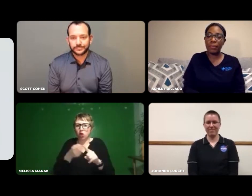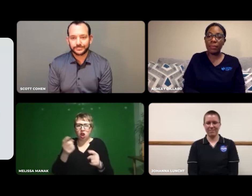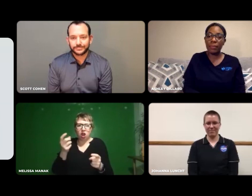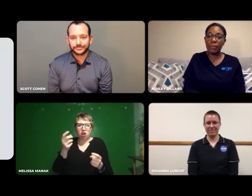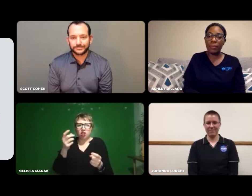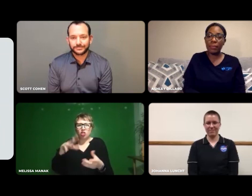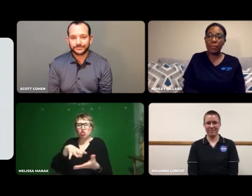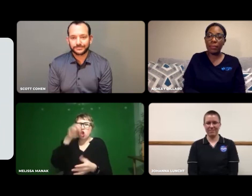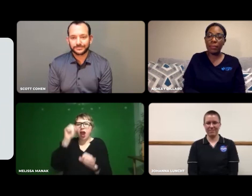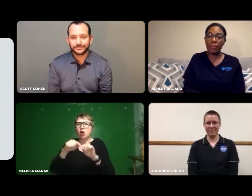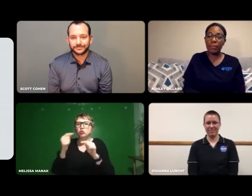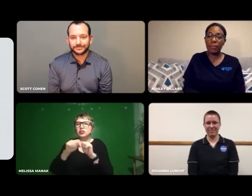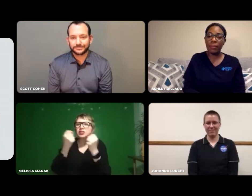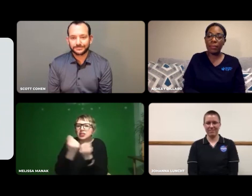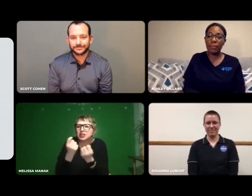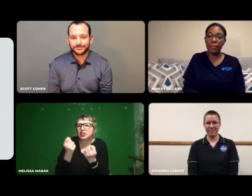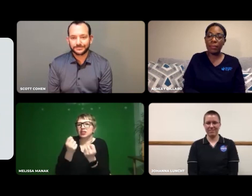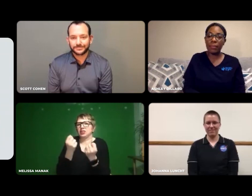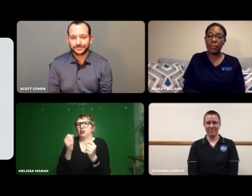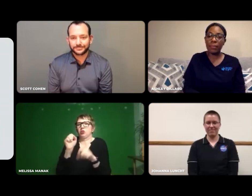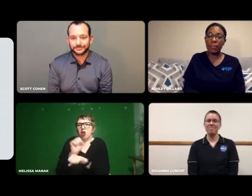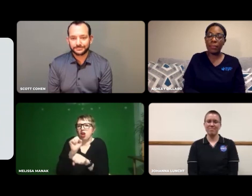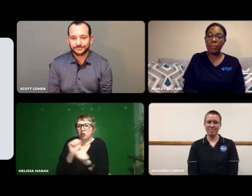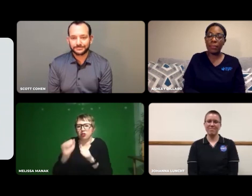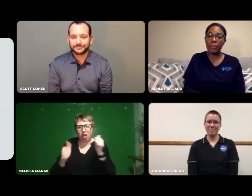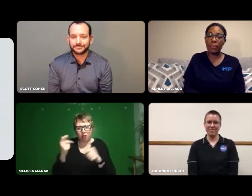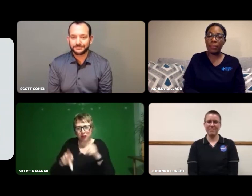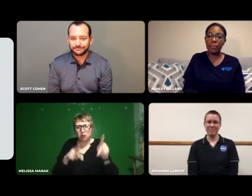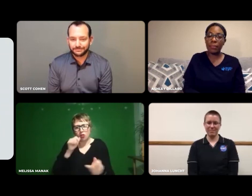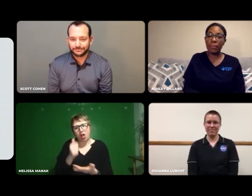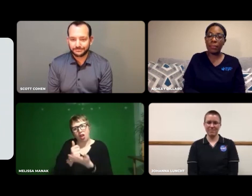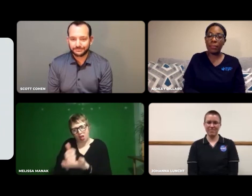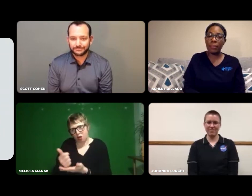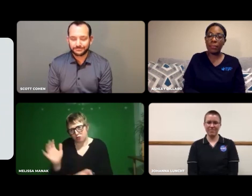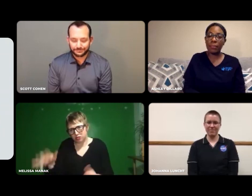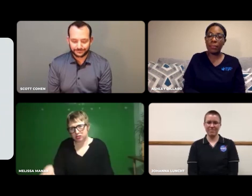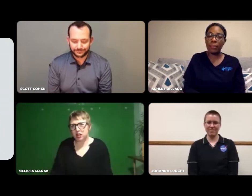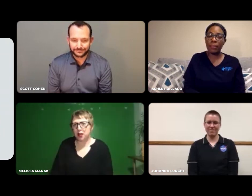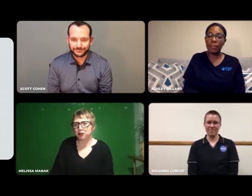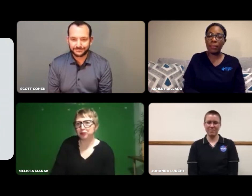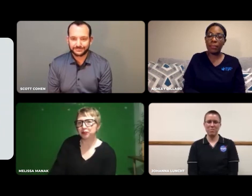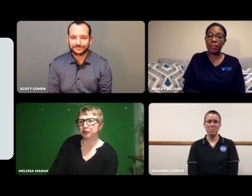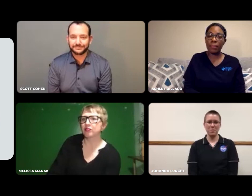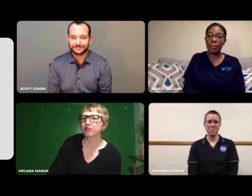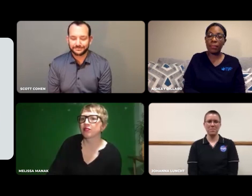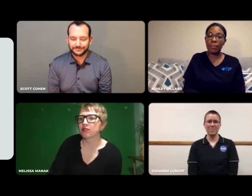You need to understand how to work as a team. Sometimes you just have to help people out.